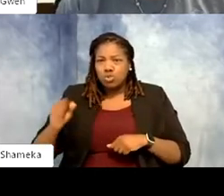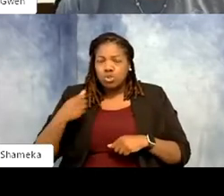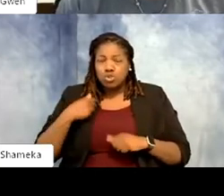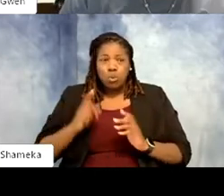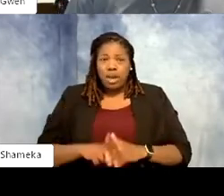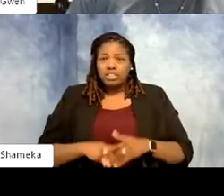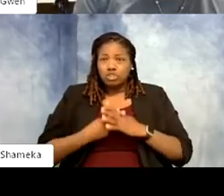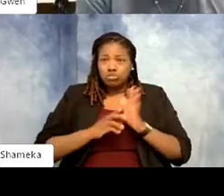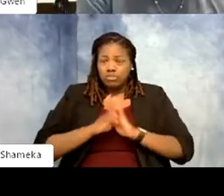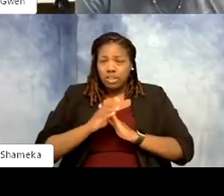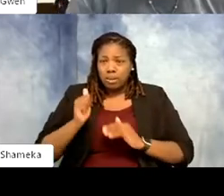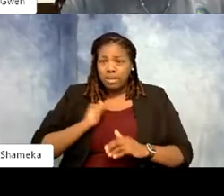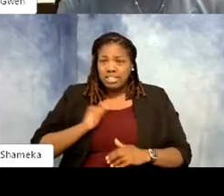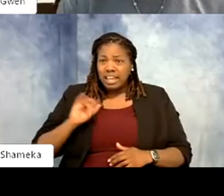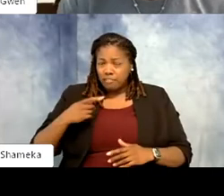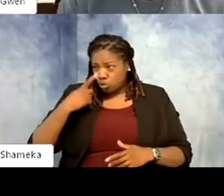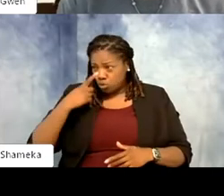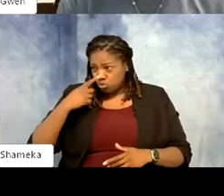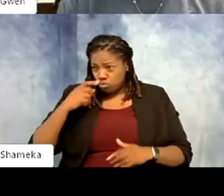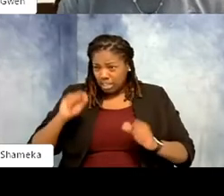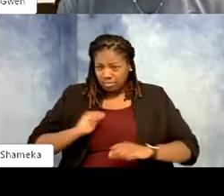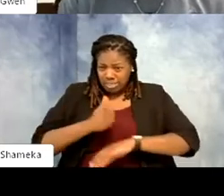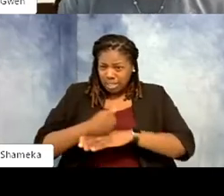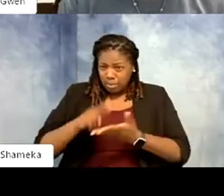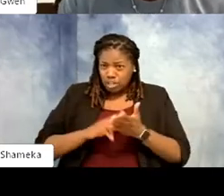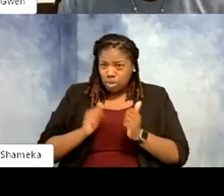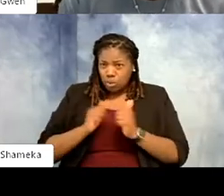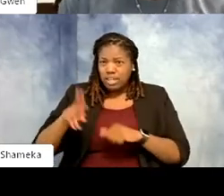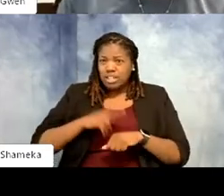They said if you can initiate one with National Zoo, we'll honor the same thing. We'll get you